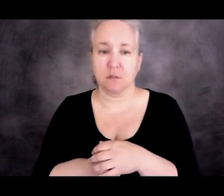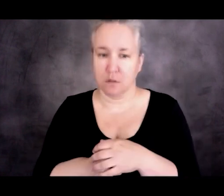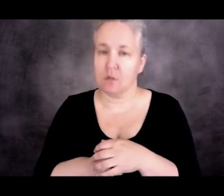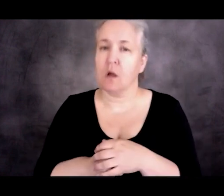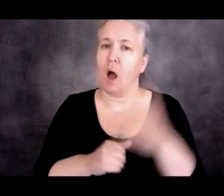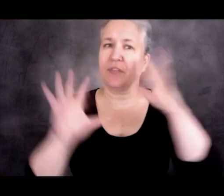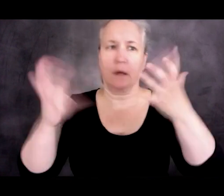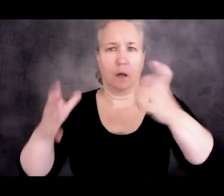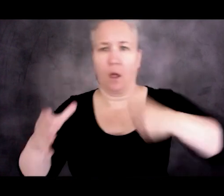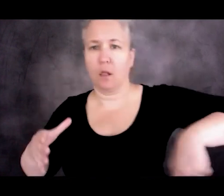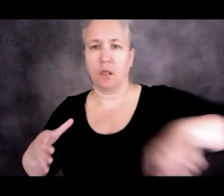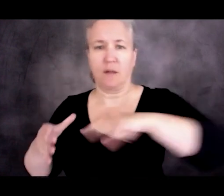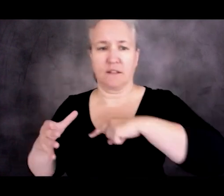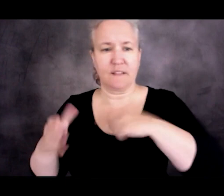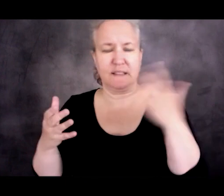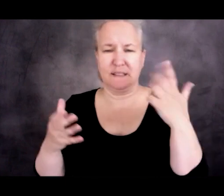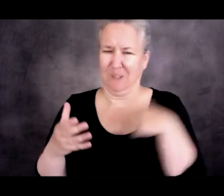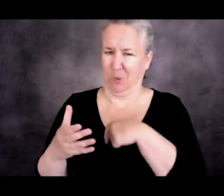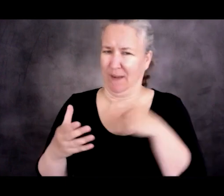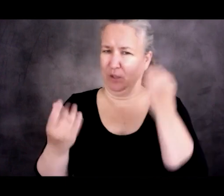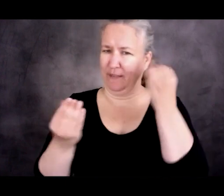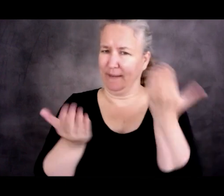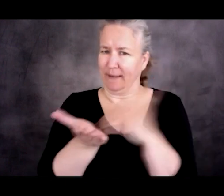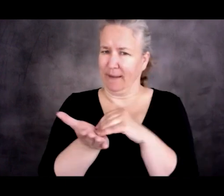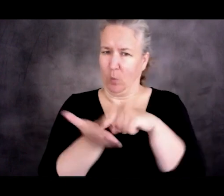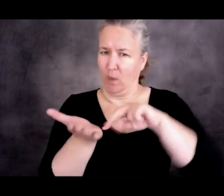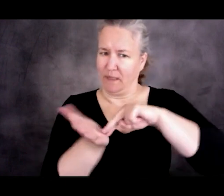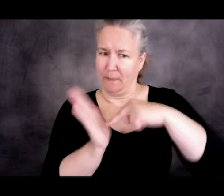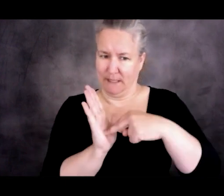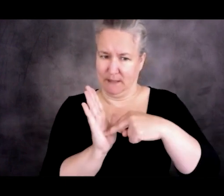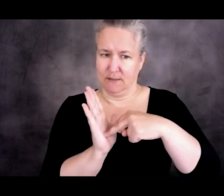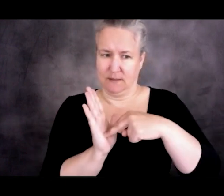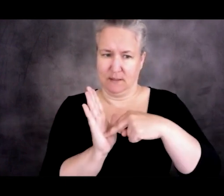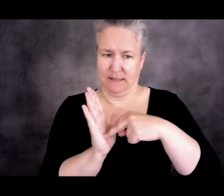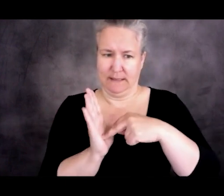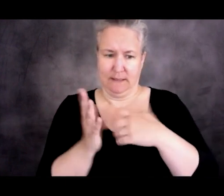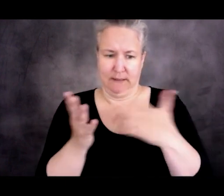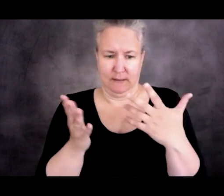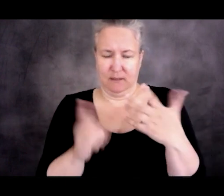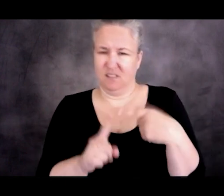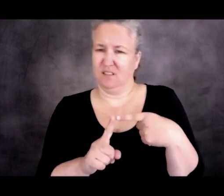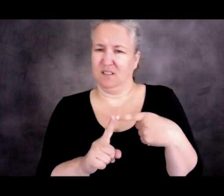I think, have to rethink what it means to-- what is the reason to be fleeing?